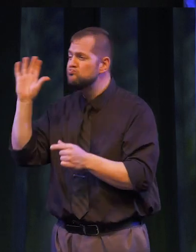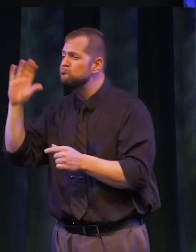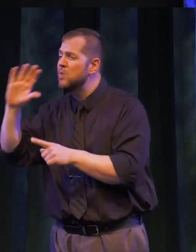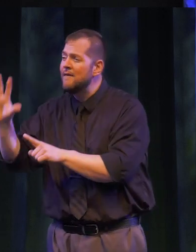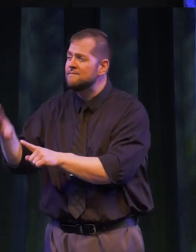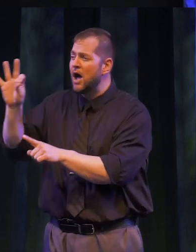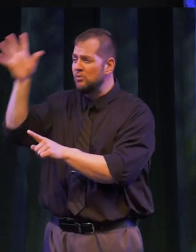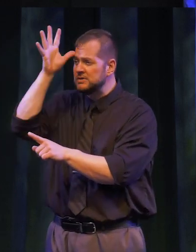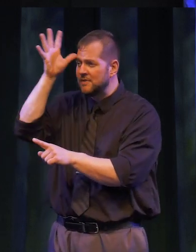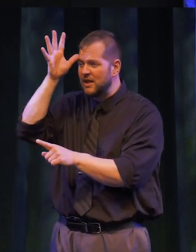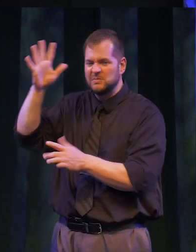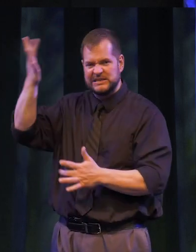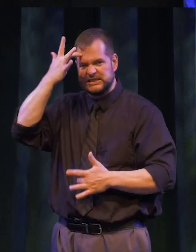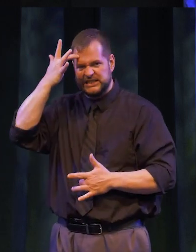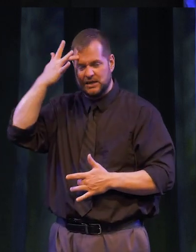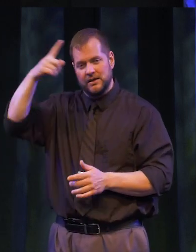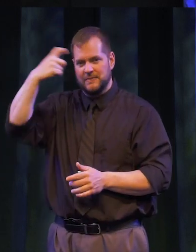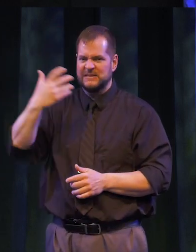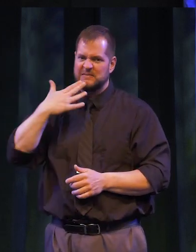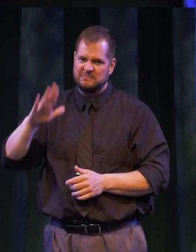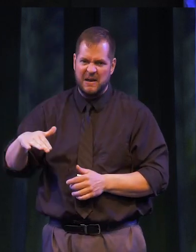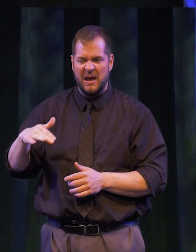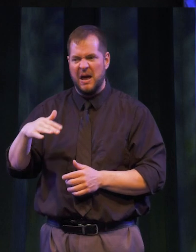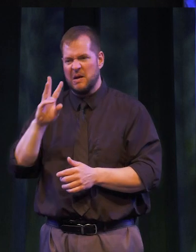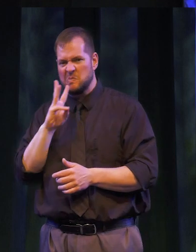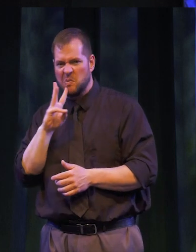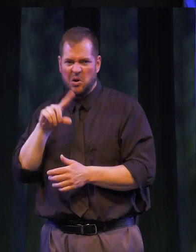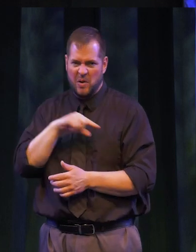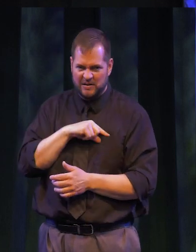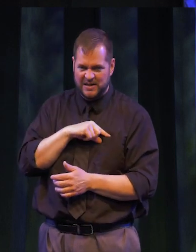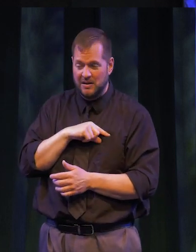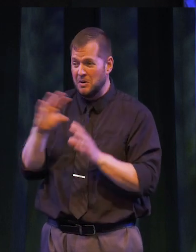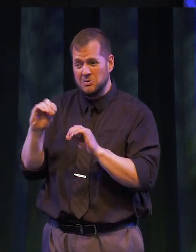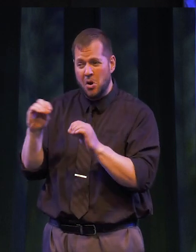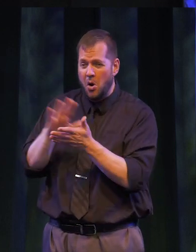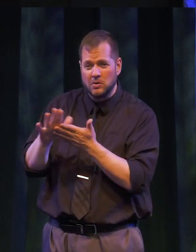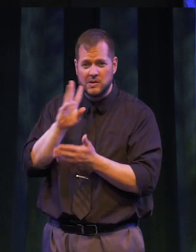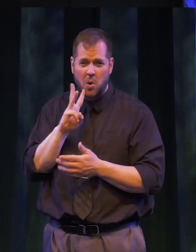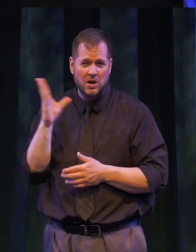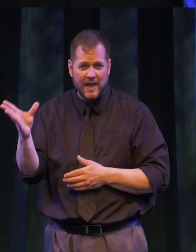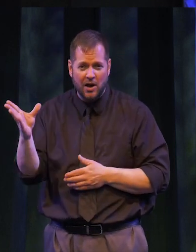found his father sick due to the filthy drinking water. The lack of clean water had a new,